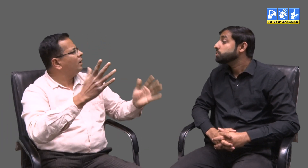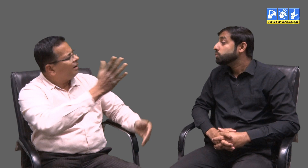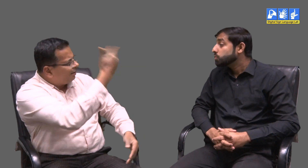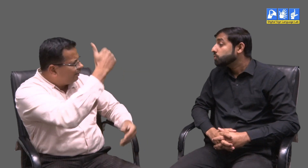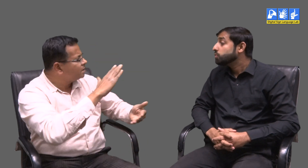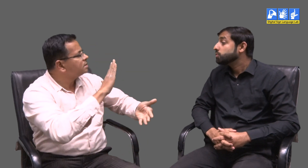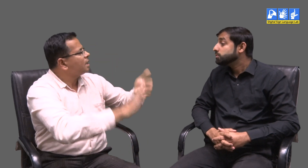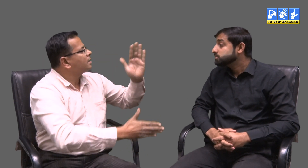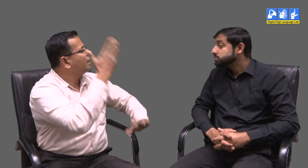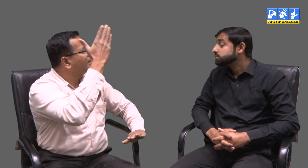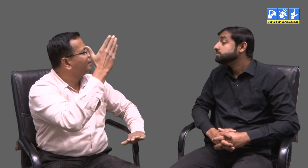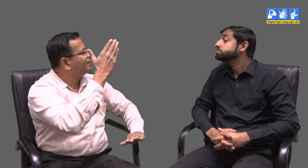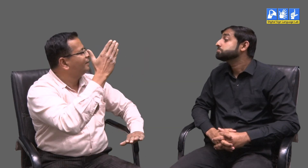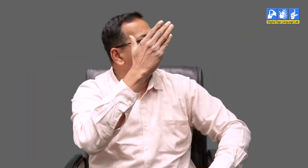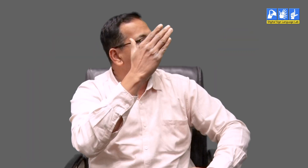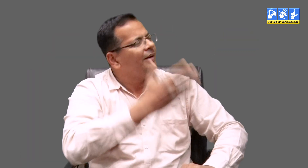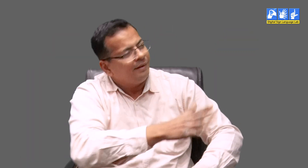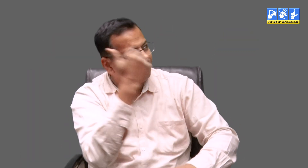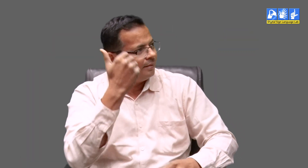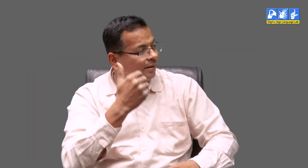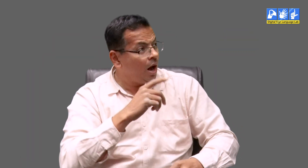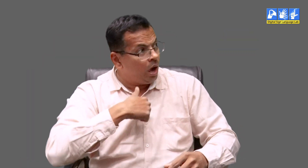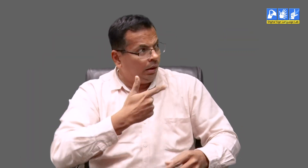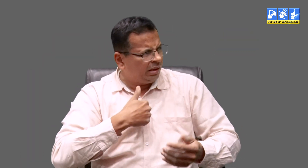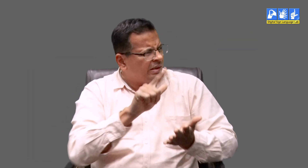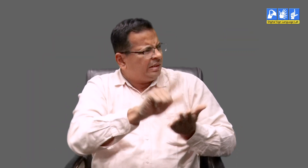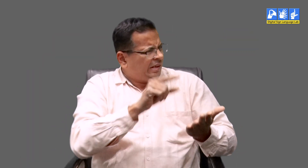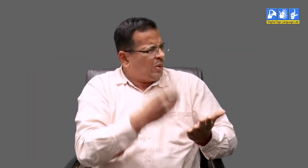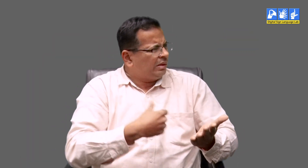Lightheartedly, in general, casual conversations and by challenging them we can gain so much information.